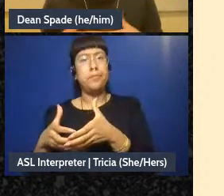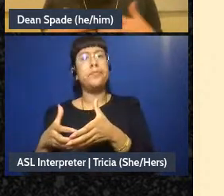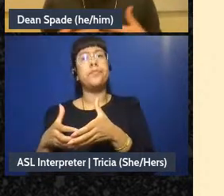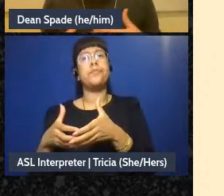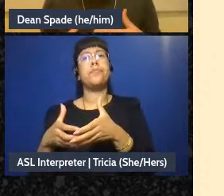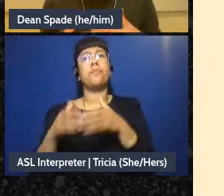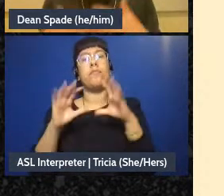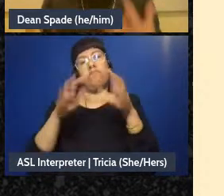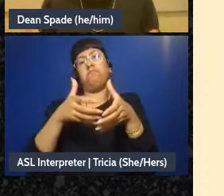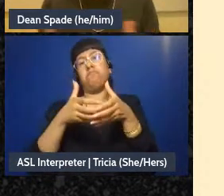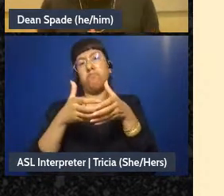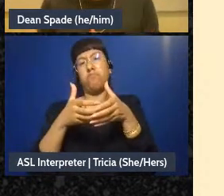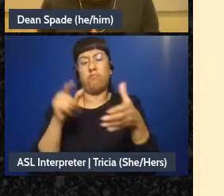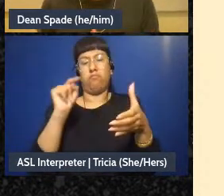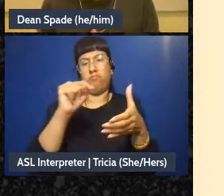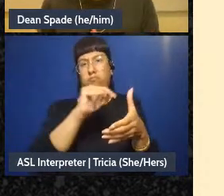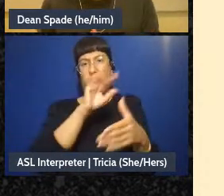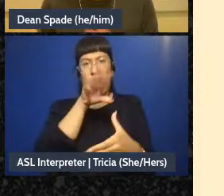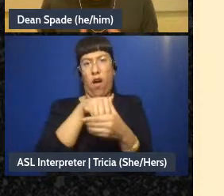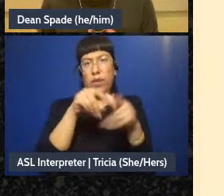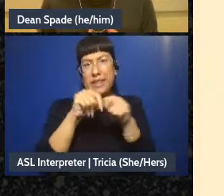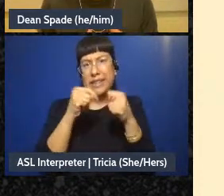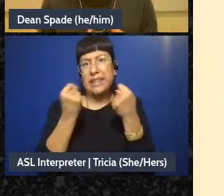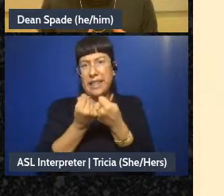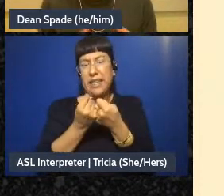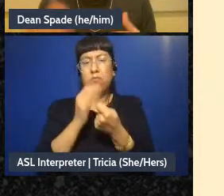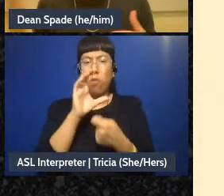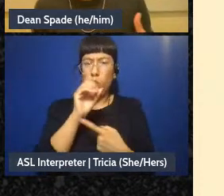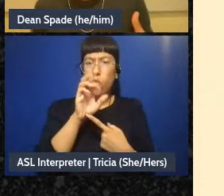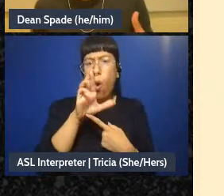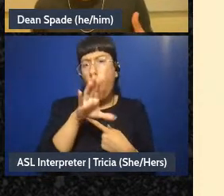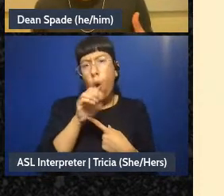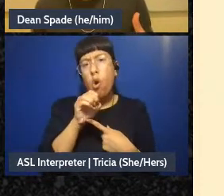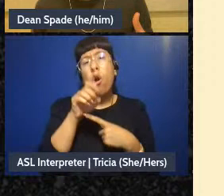anyone who's on a team is part of the core and then also you could just be a volunteer to a team,